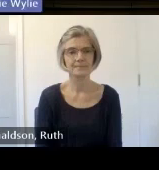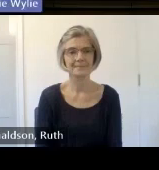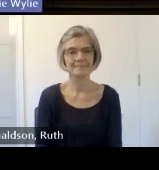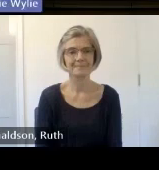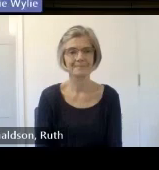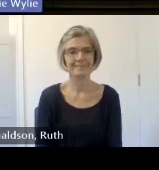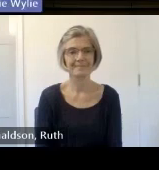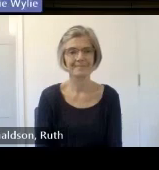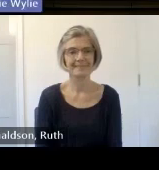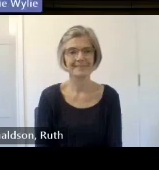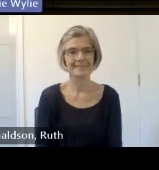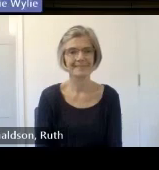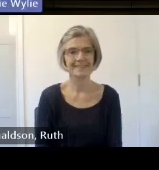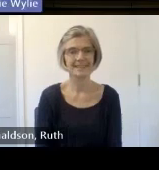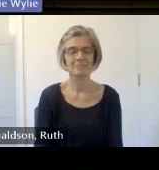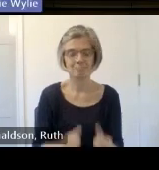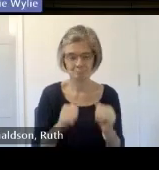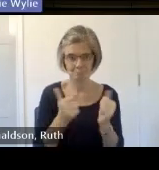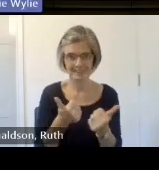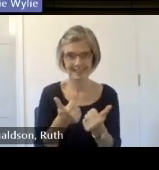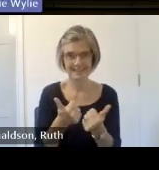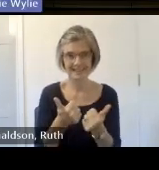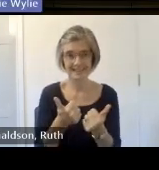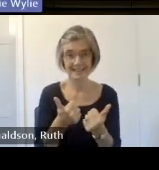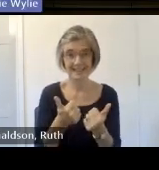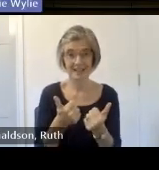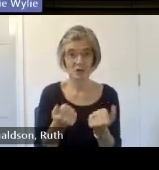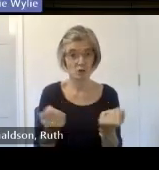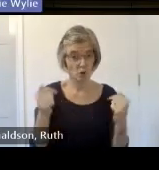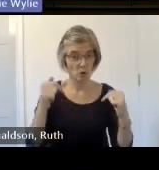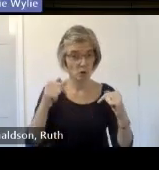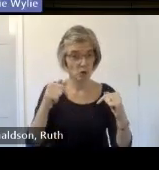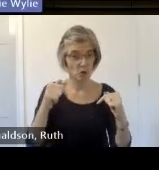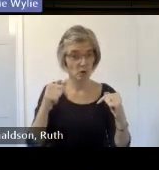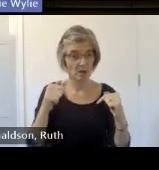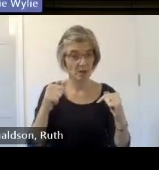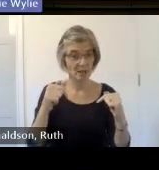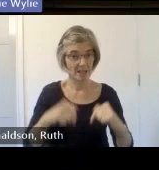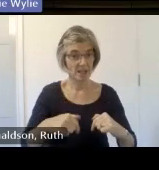it's fine okay so any questions coming through live here anyone want to raise their hand and